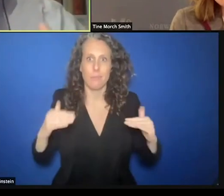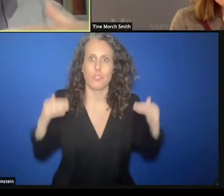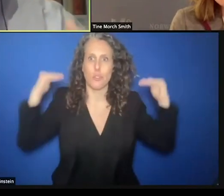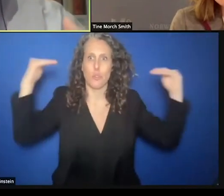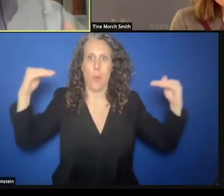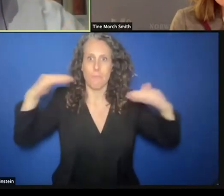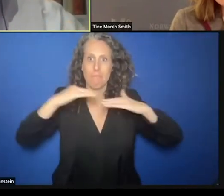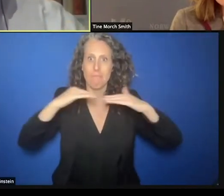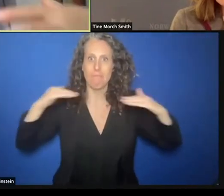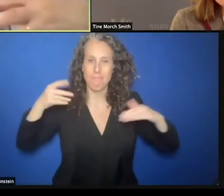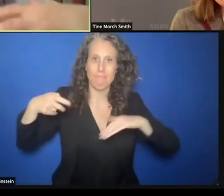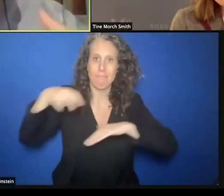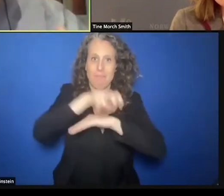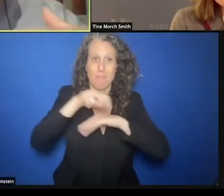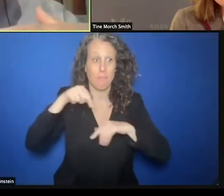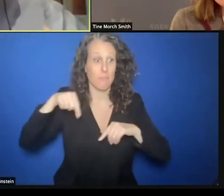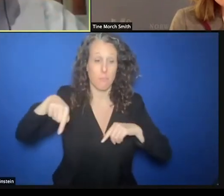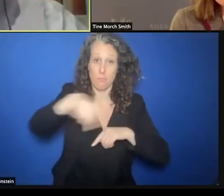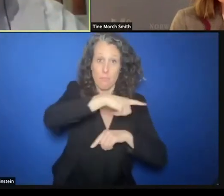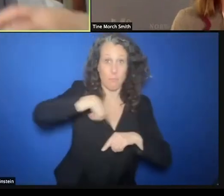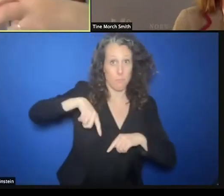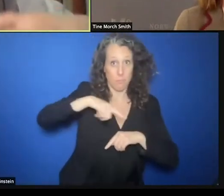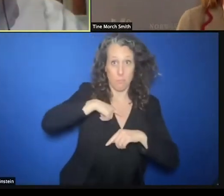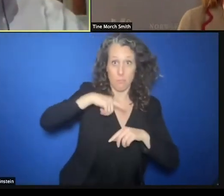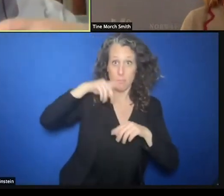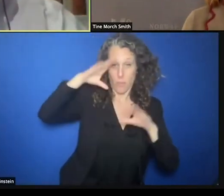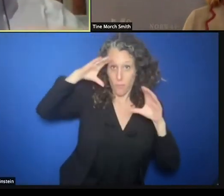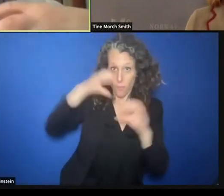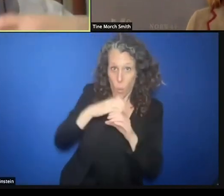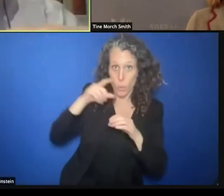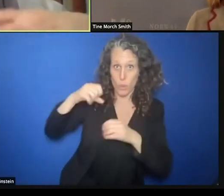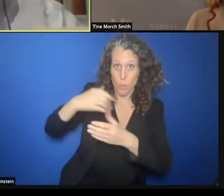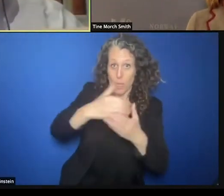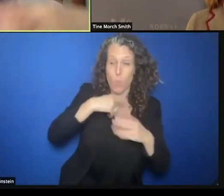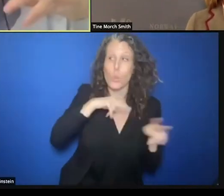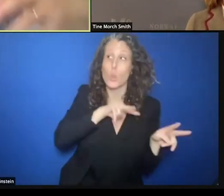in the world of protection are looking to Norway to make the case for protection